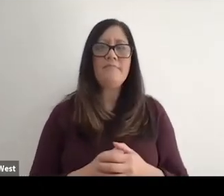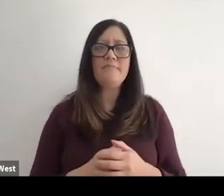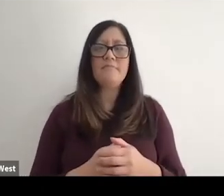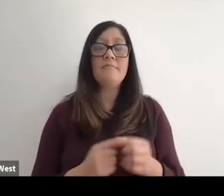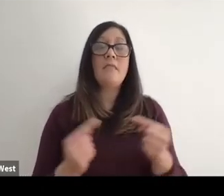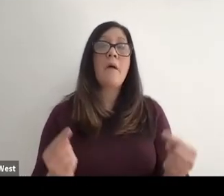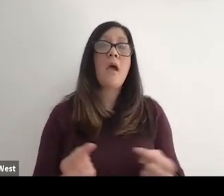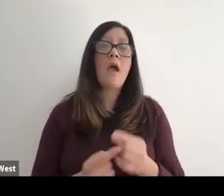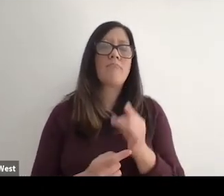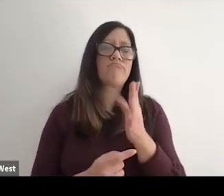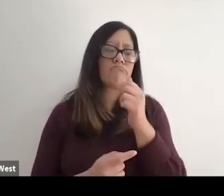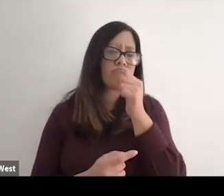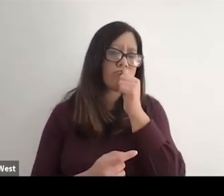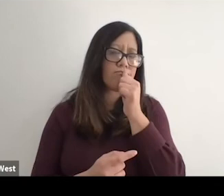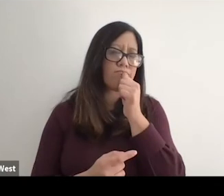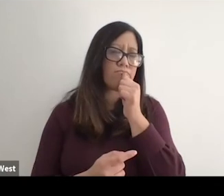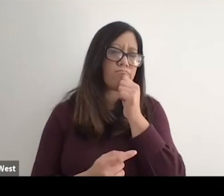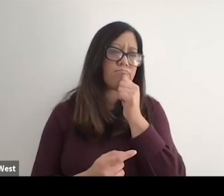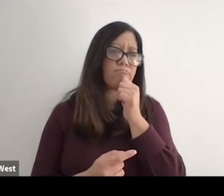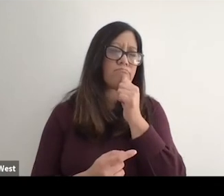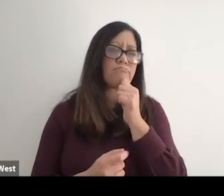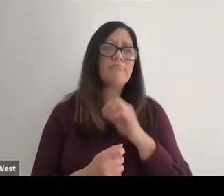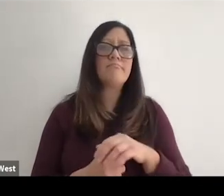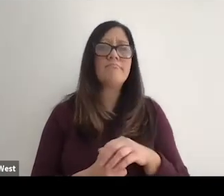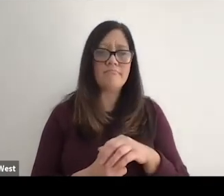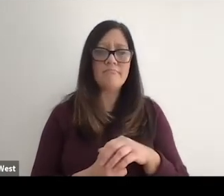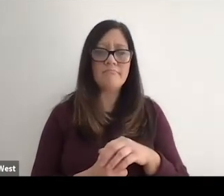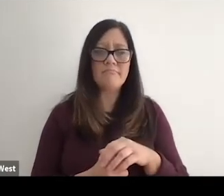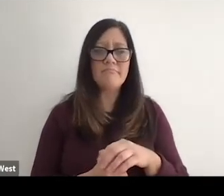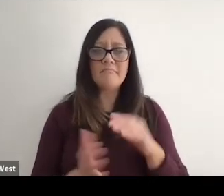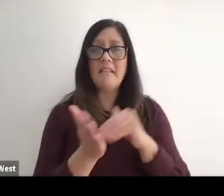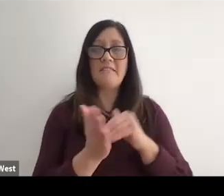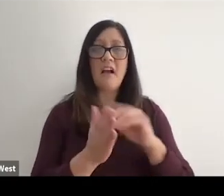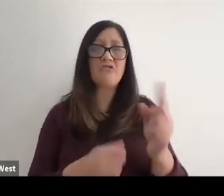And the pain was excruciating. And Doctor Mullins walks into the room.